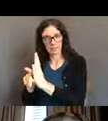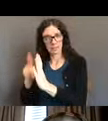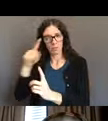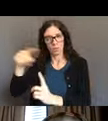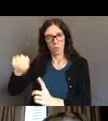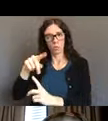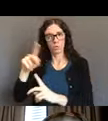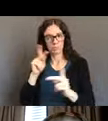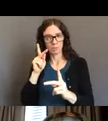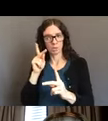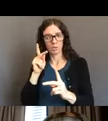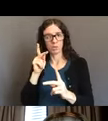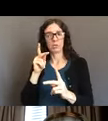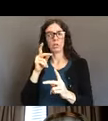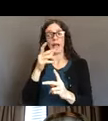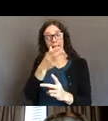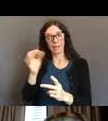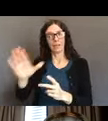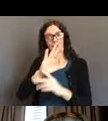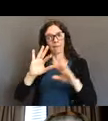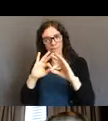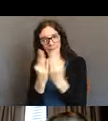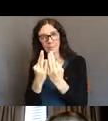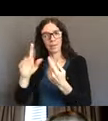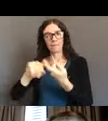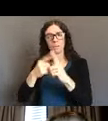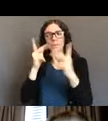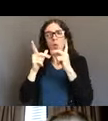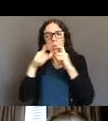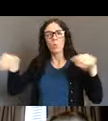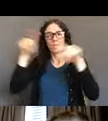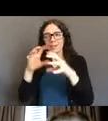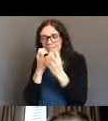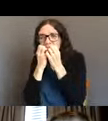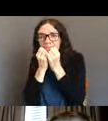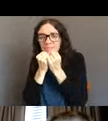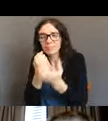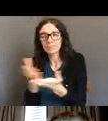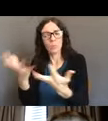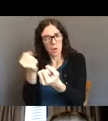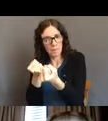in this really rapid advocacy of less than three months, I'd like to pass it over to Emil,